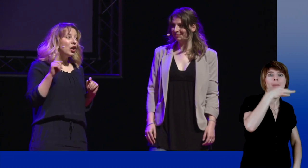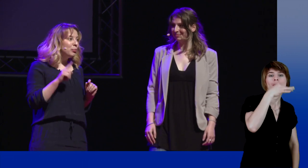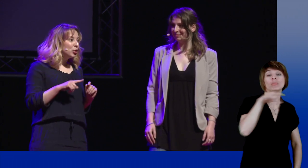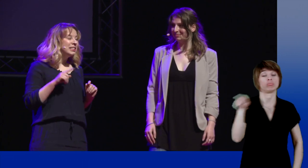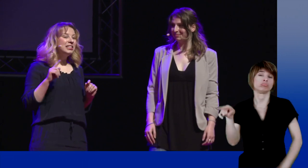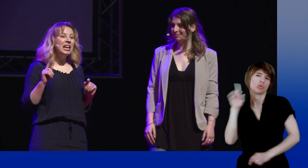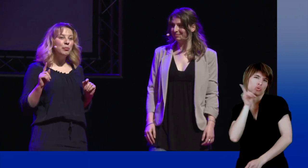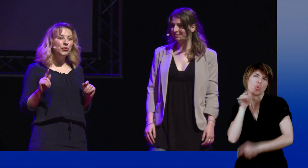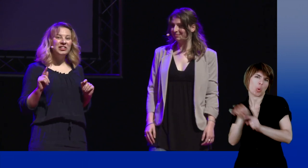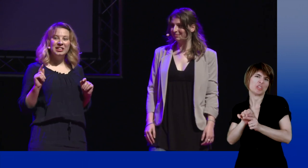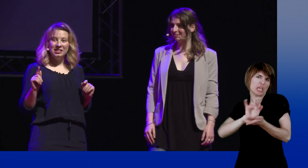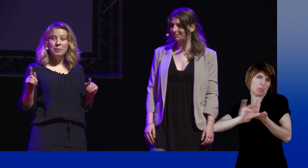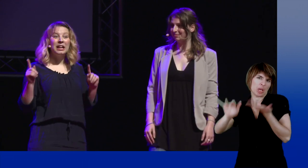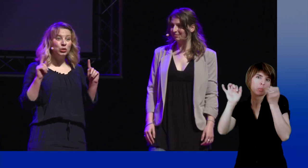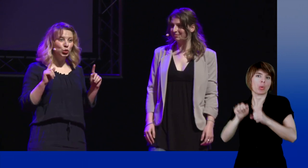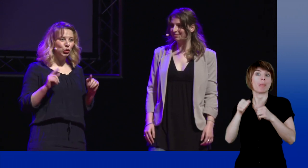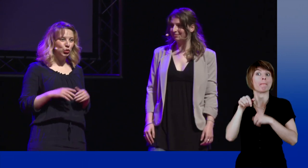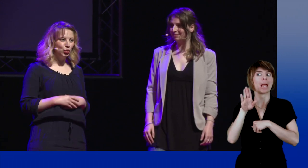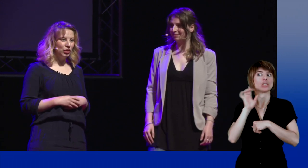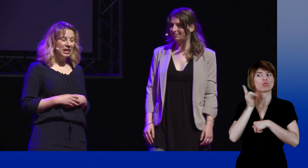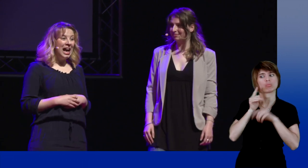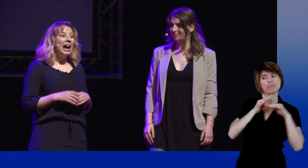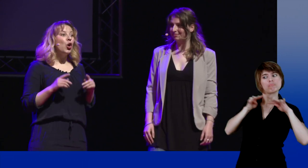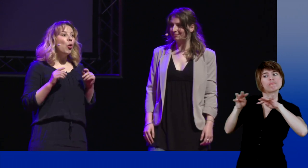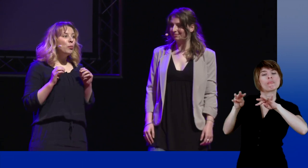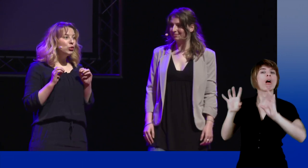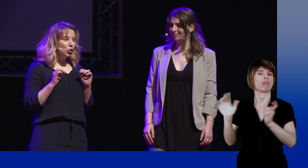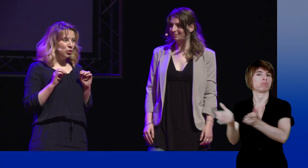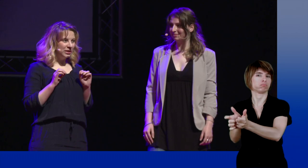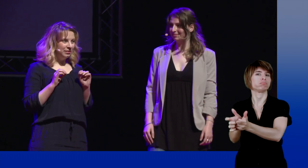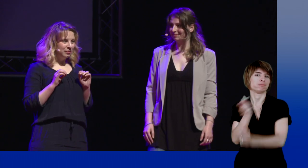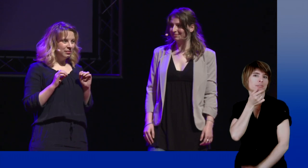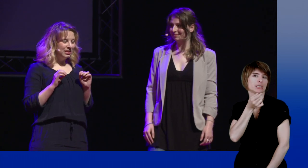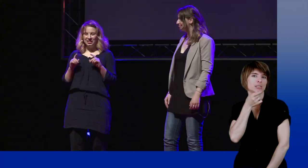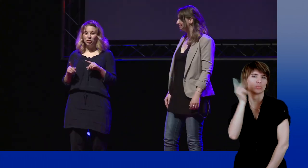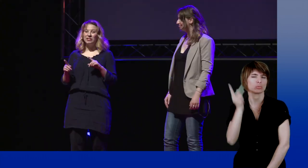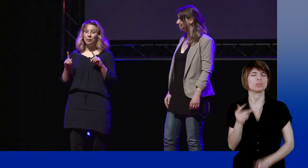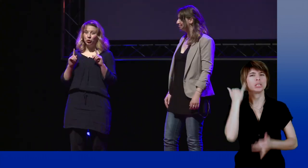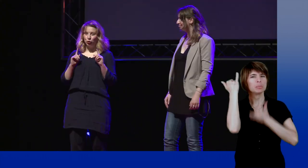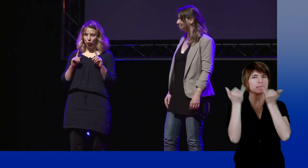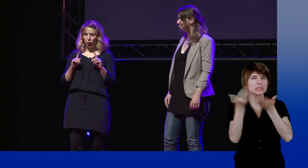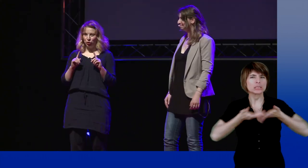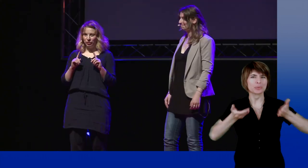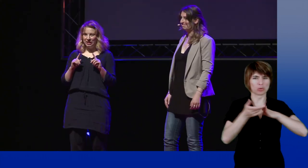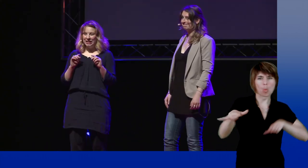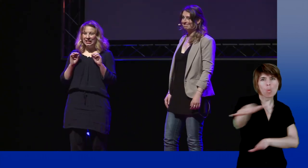but their hypocrisy is faster unveiled by other deafs. So one can wonder, if in a deaf people's world,